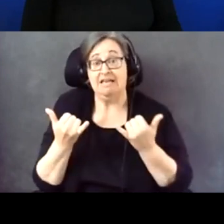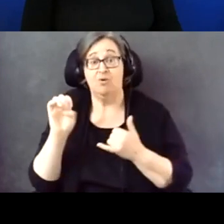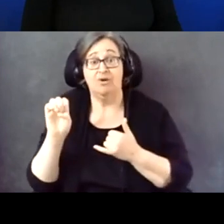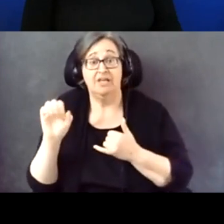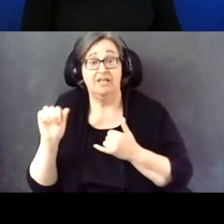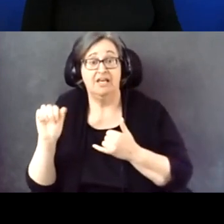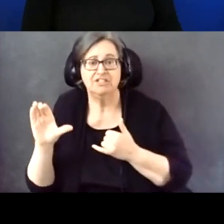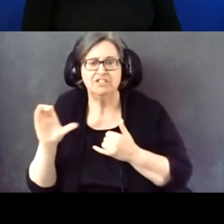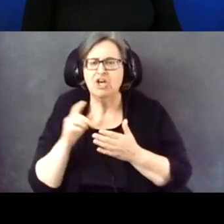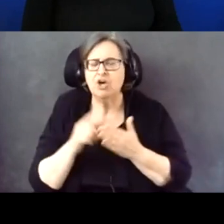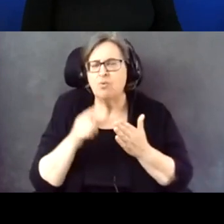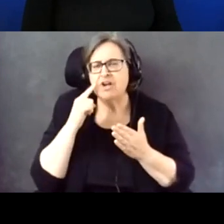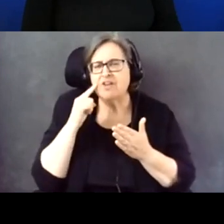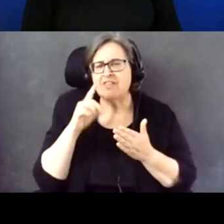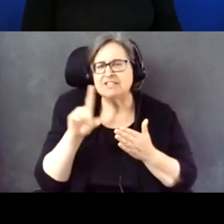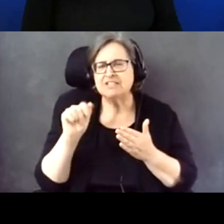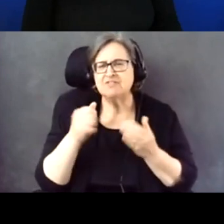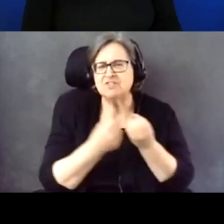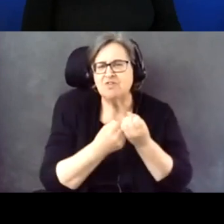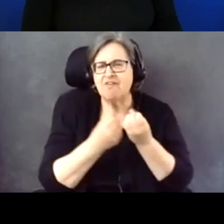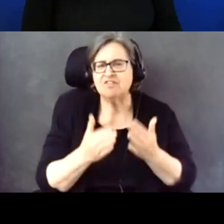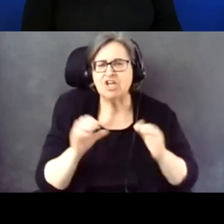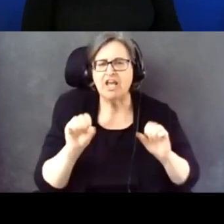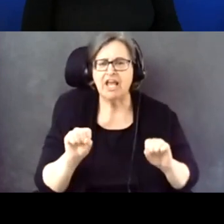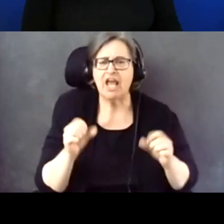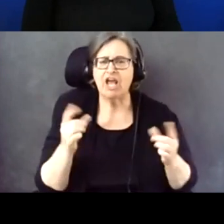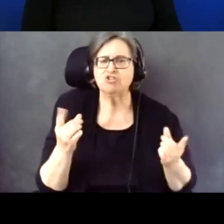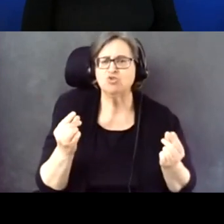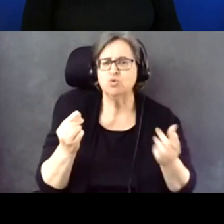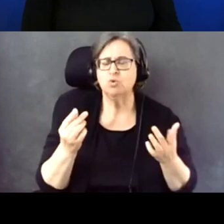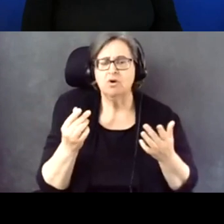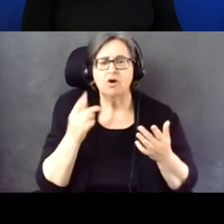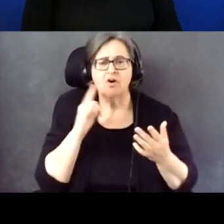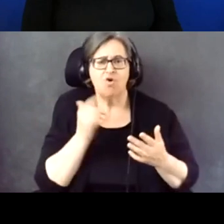What can we do to get our issues in front of decision-makers?